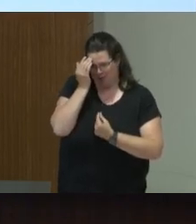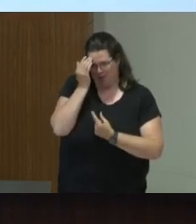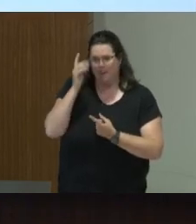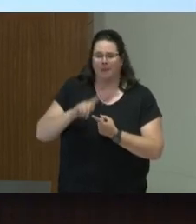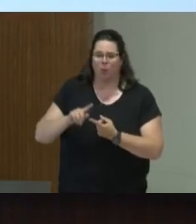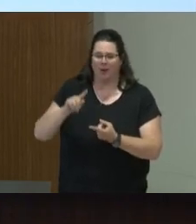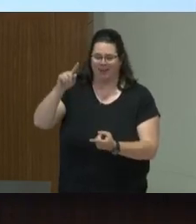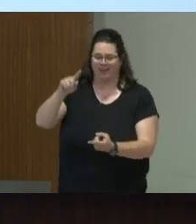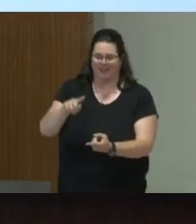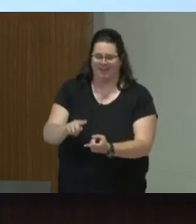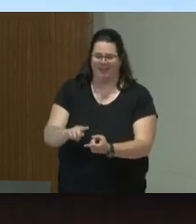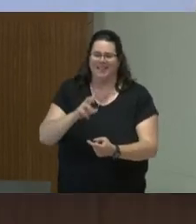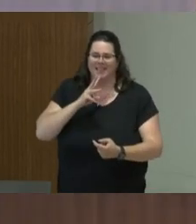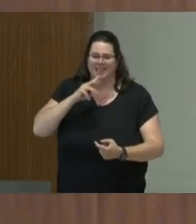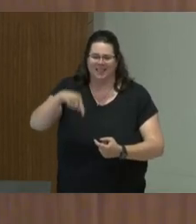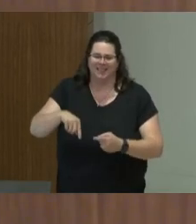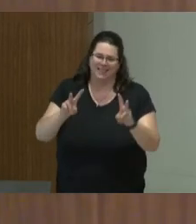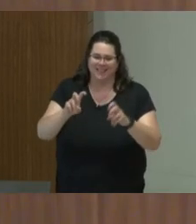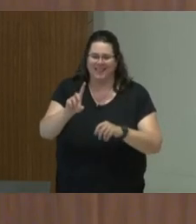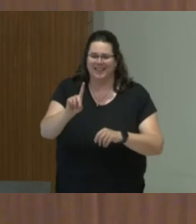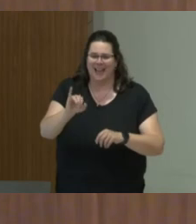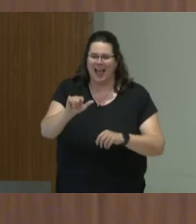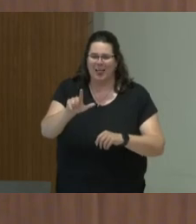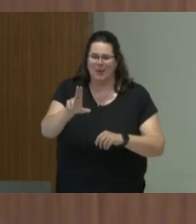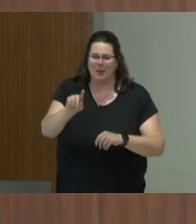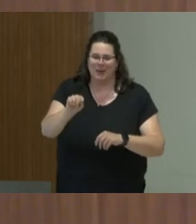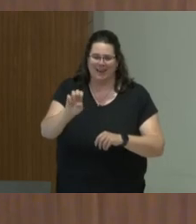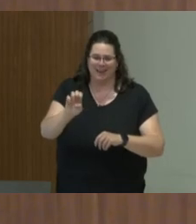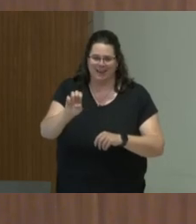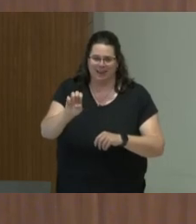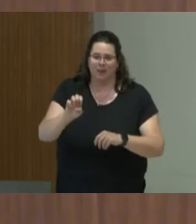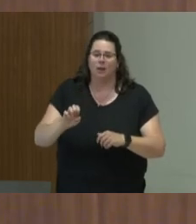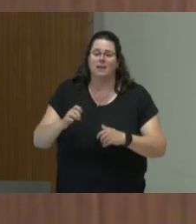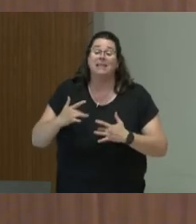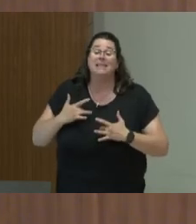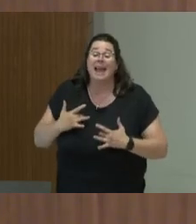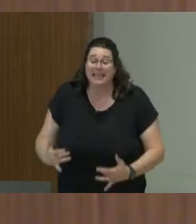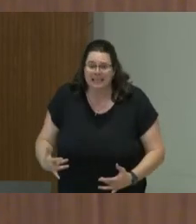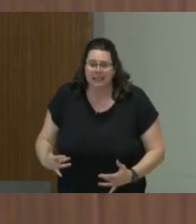I think there's a threshold, seriously, there, to just do it. Yeah, but you could do what?